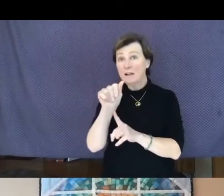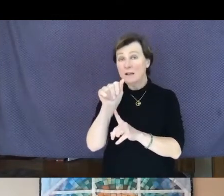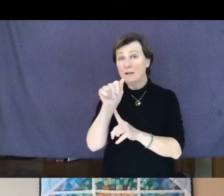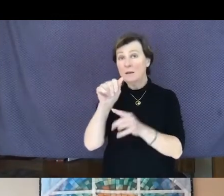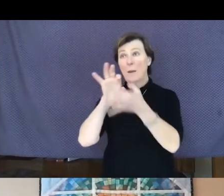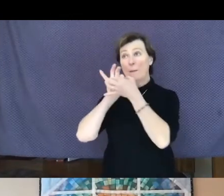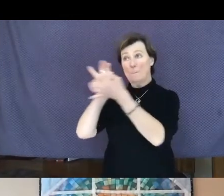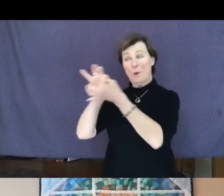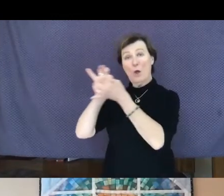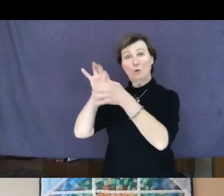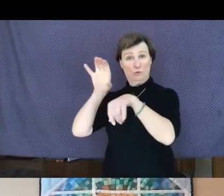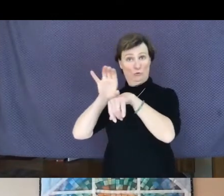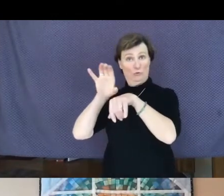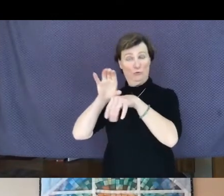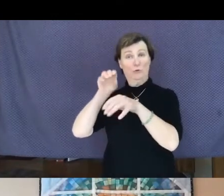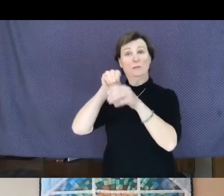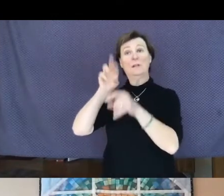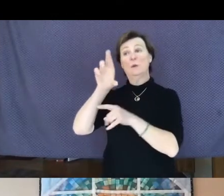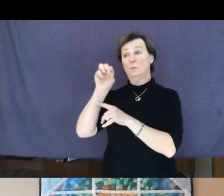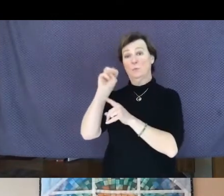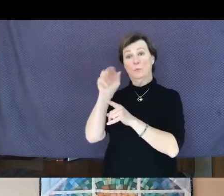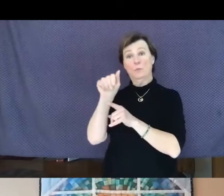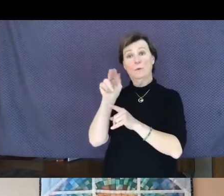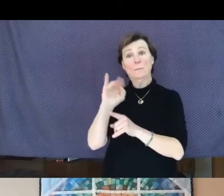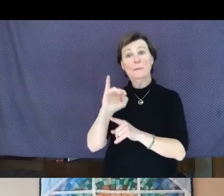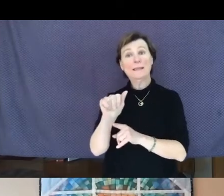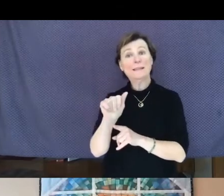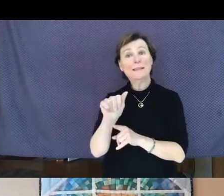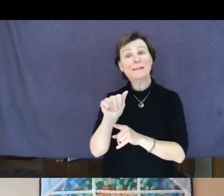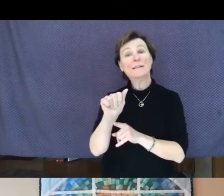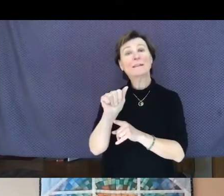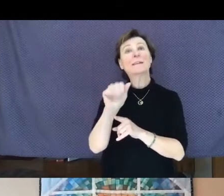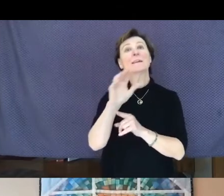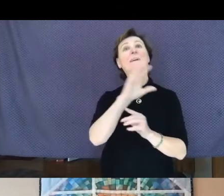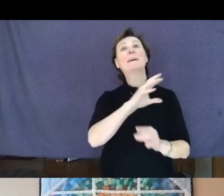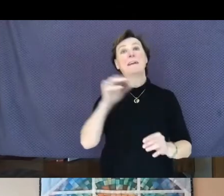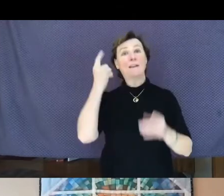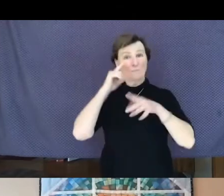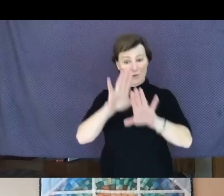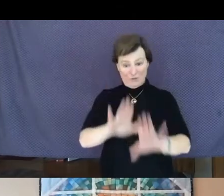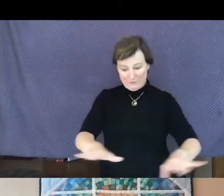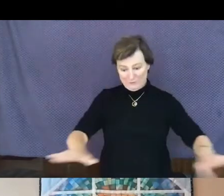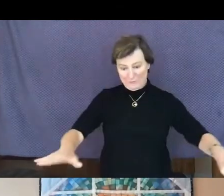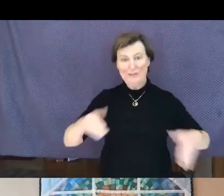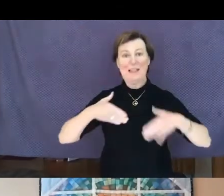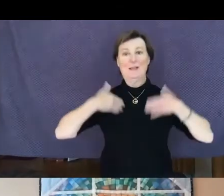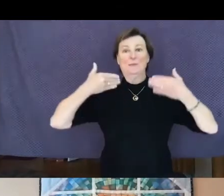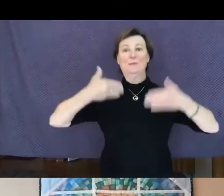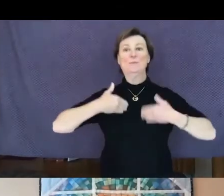church in Transylvania, Romania, and for the children and youth of the world.